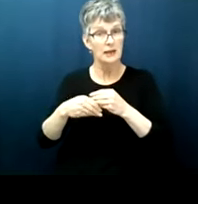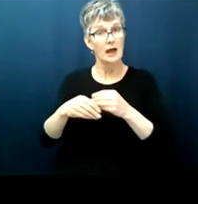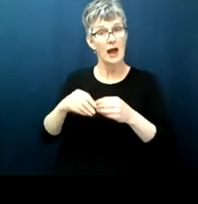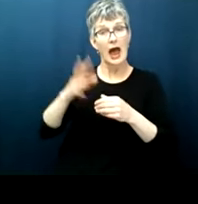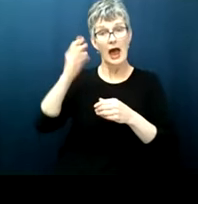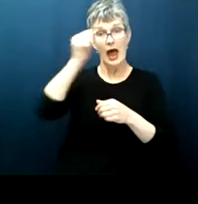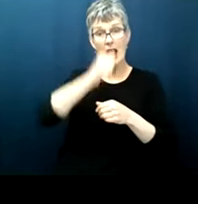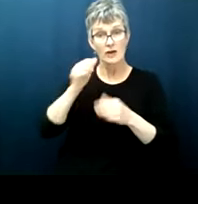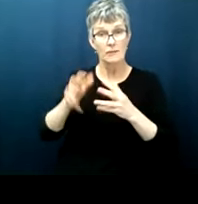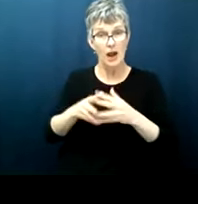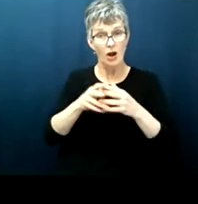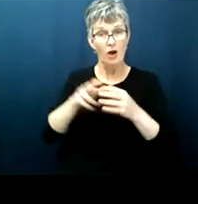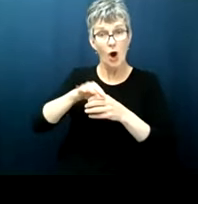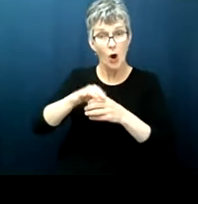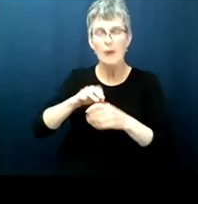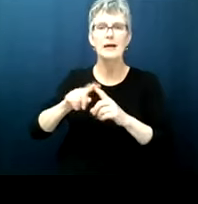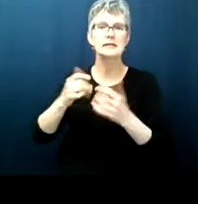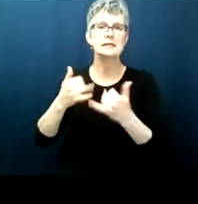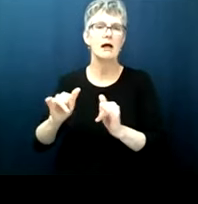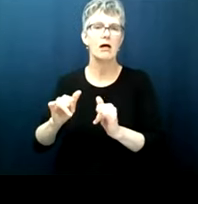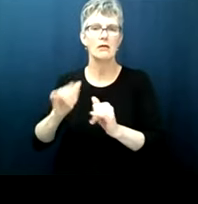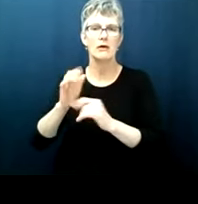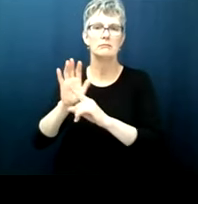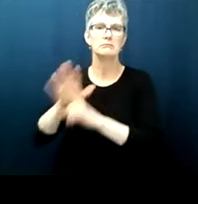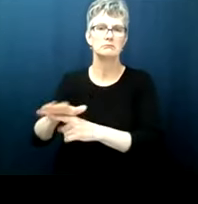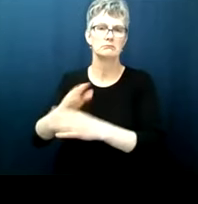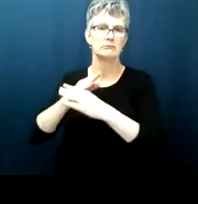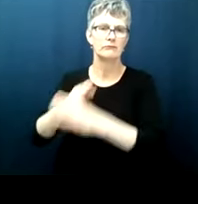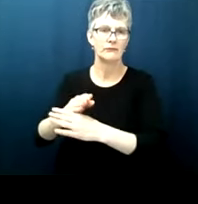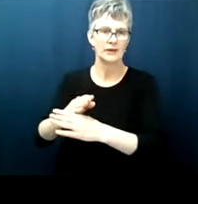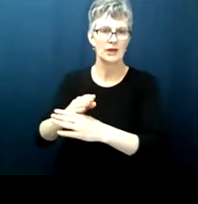incident of racial violence in the reconstruction era occurred in colfax louisiana in 1873